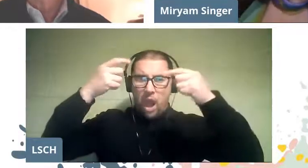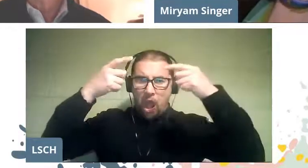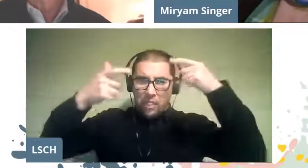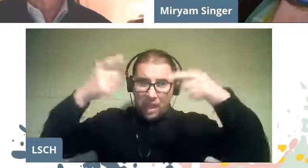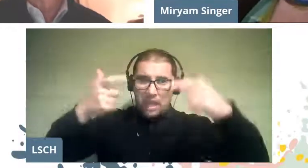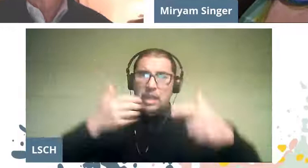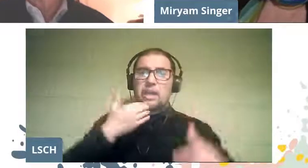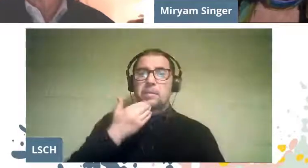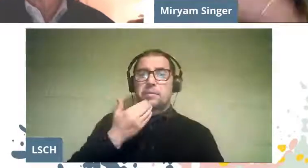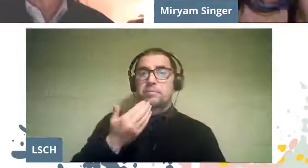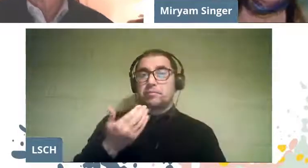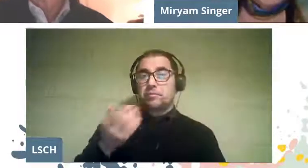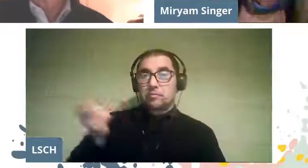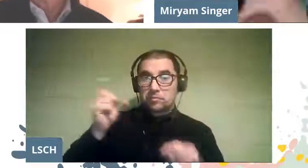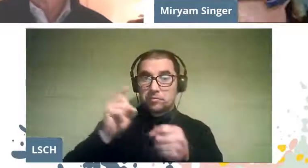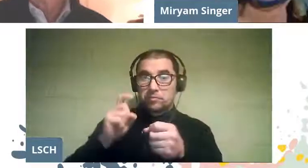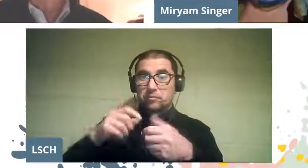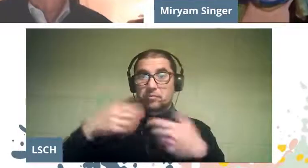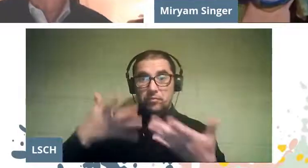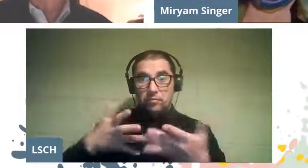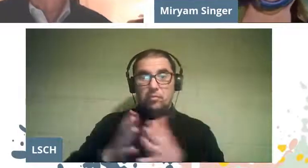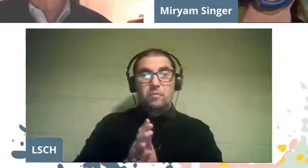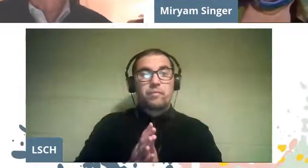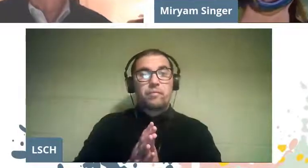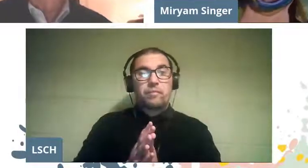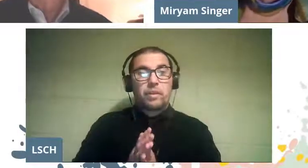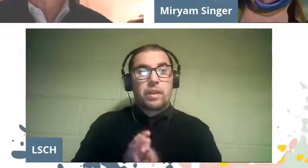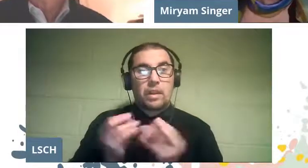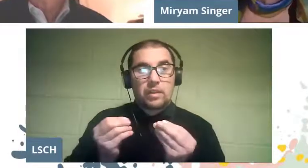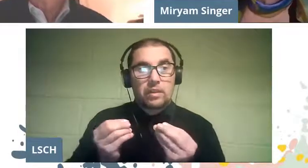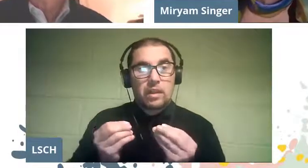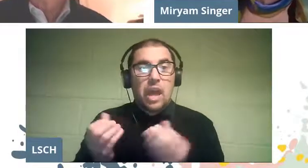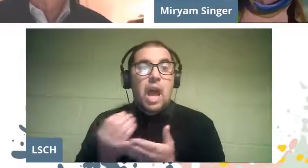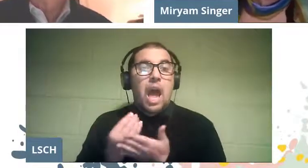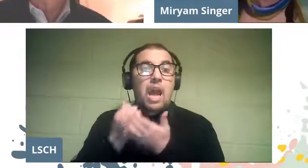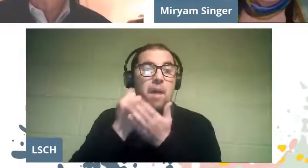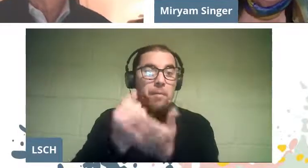So this in particular was the contribution of the university of Chile,